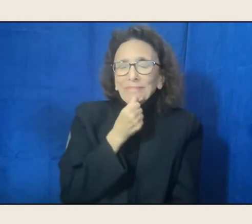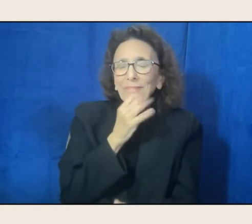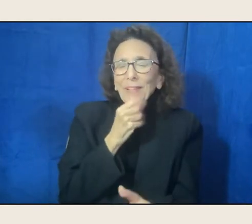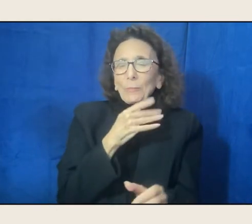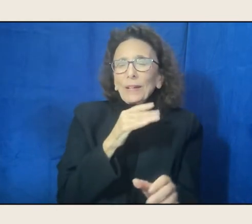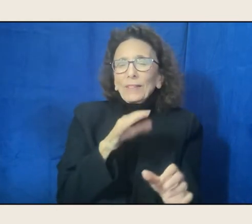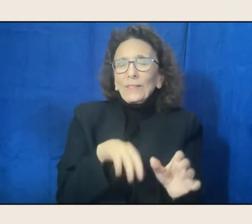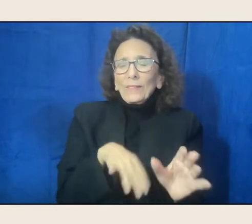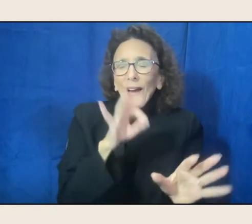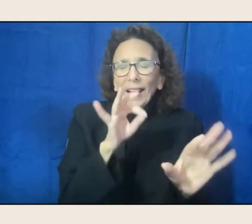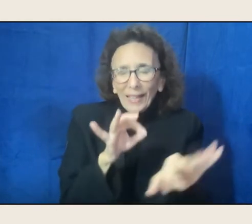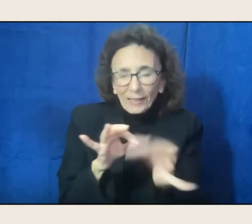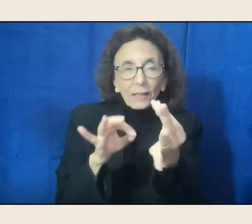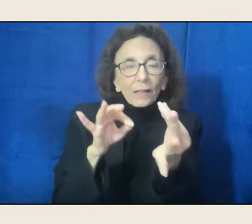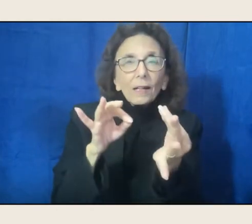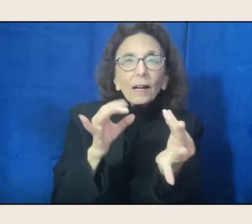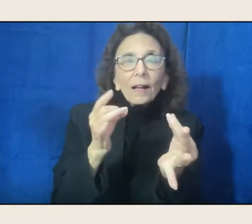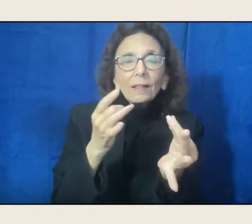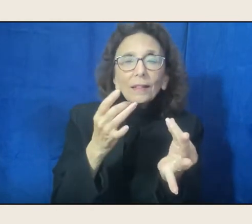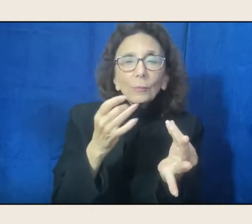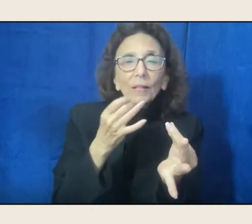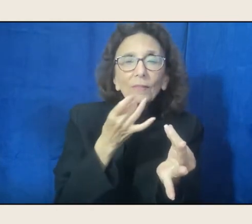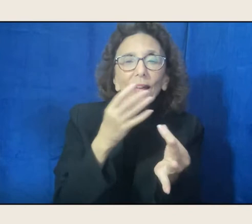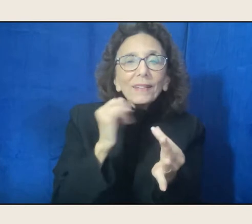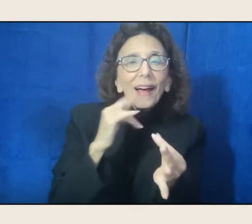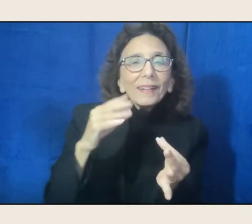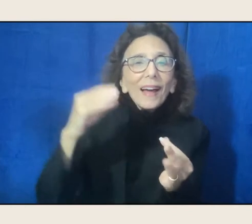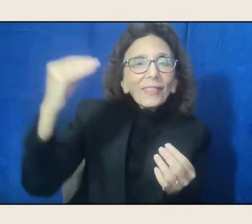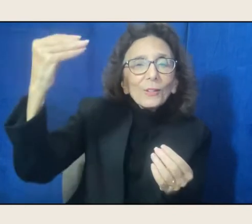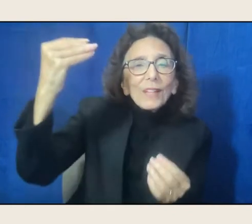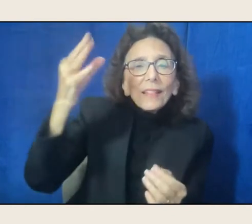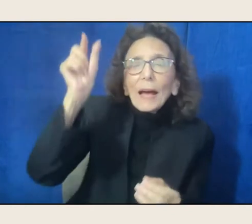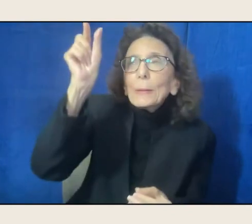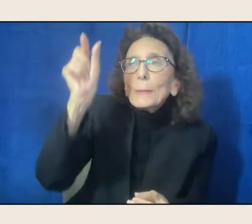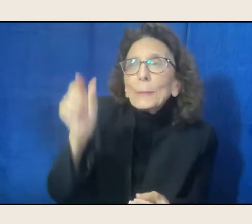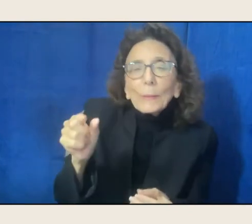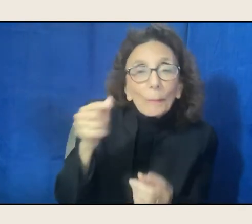like that light behind you, a little piece of light that becomes a doorway,